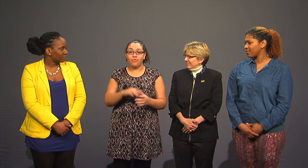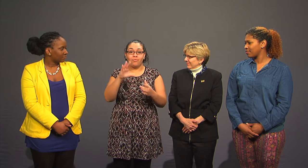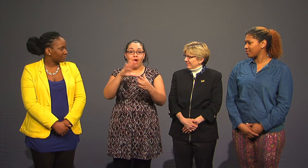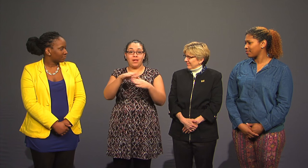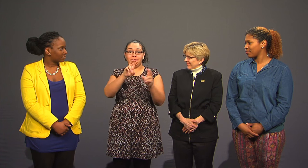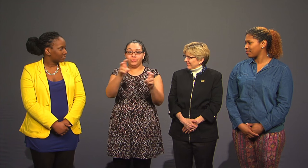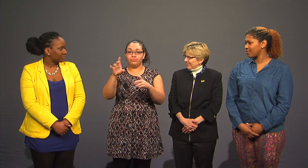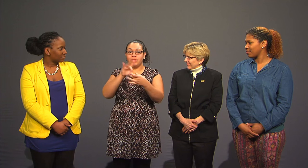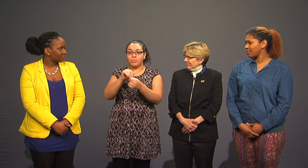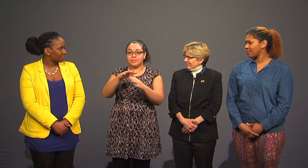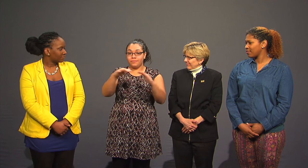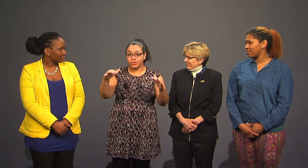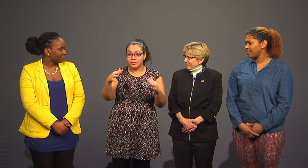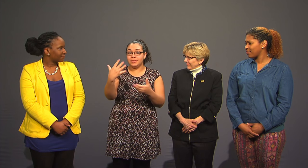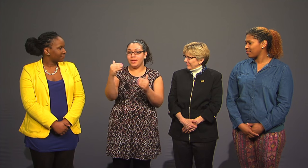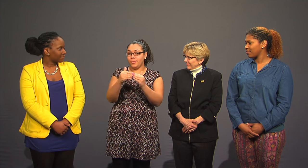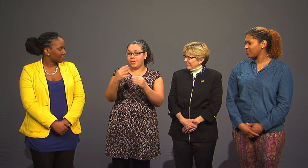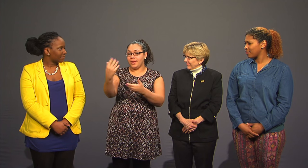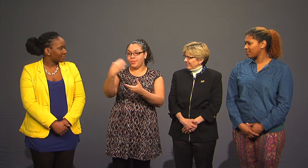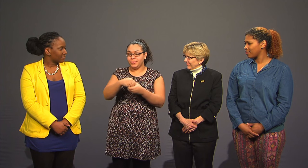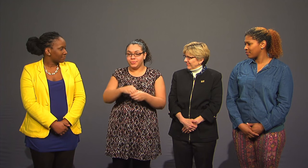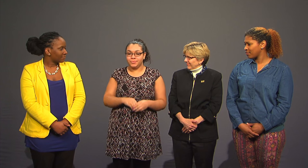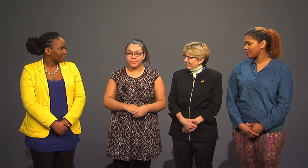on matters related to diversity, equity and inclusion.